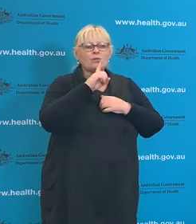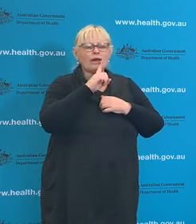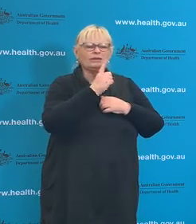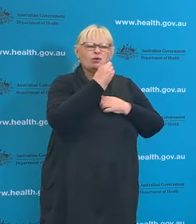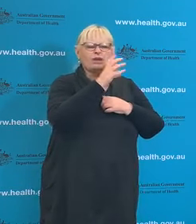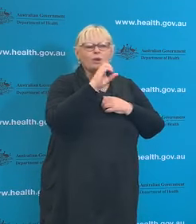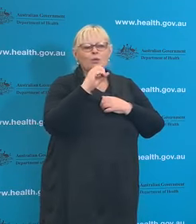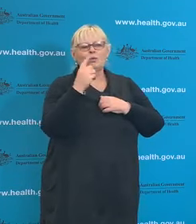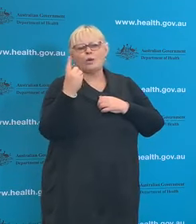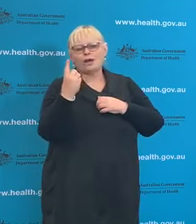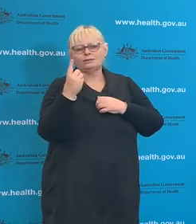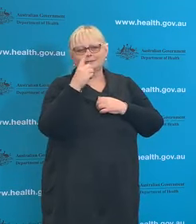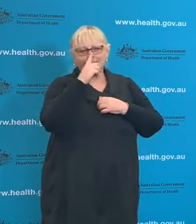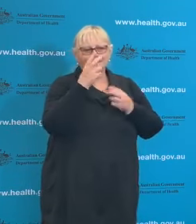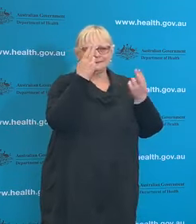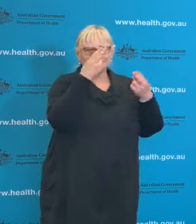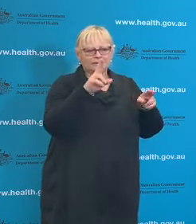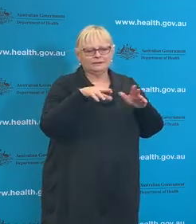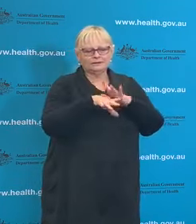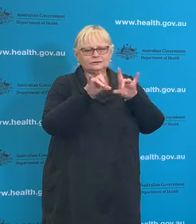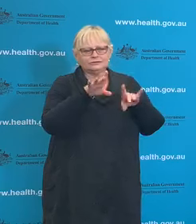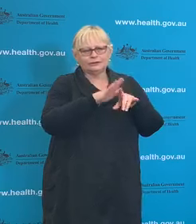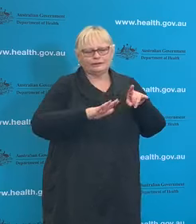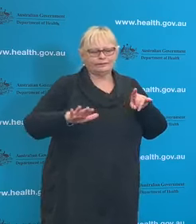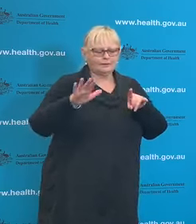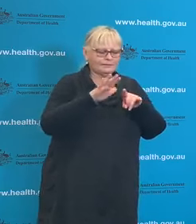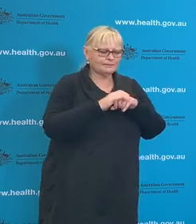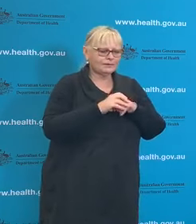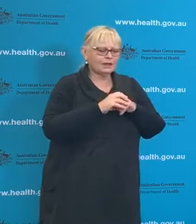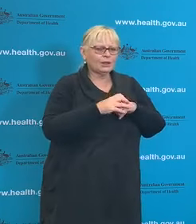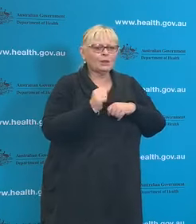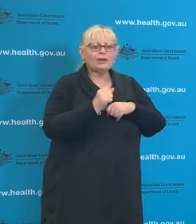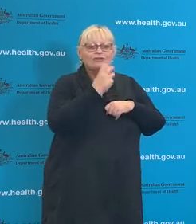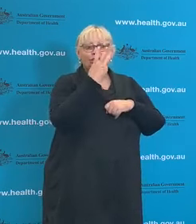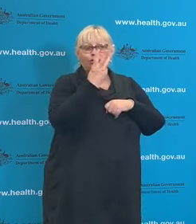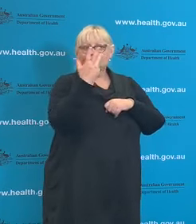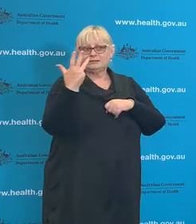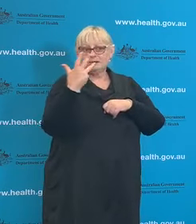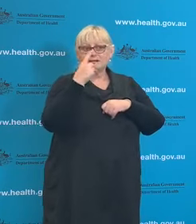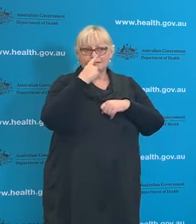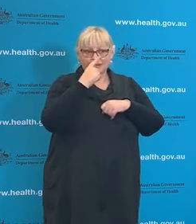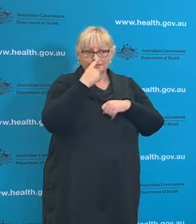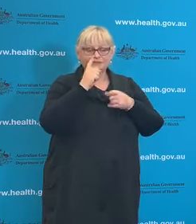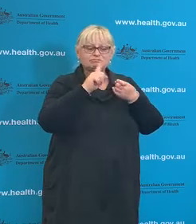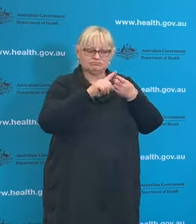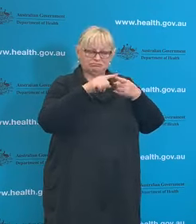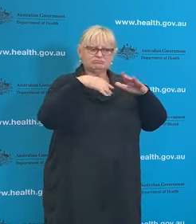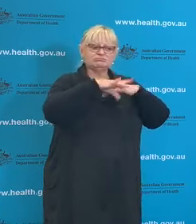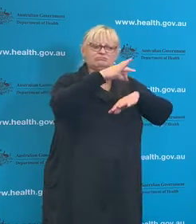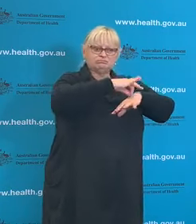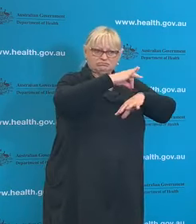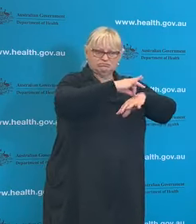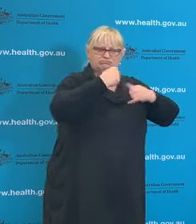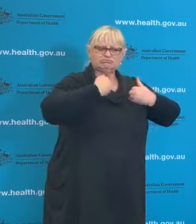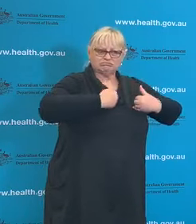now across Australia. We have 39 people who are still in hospital and seven of